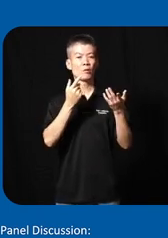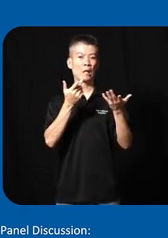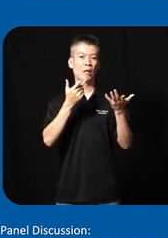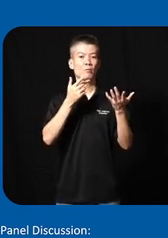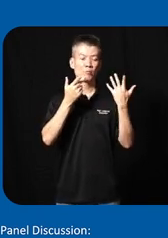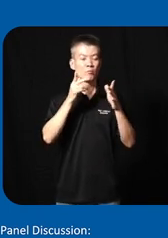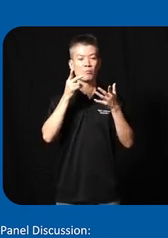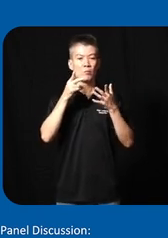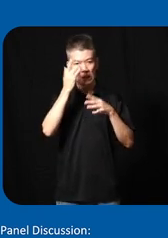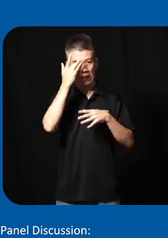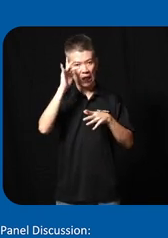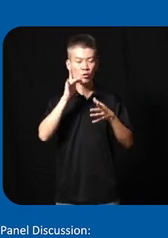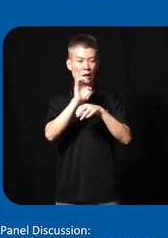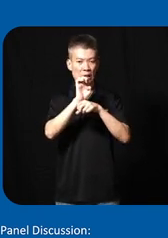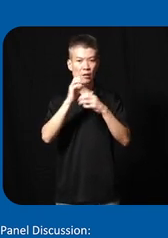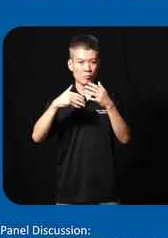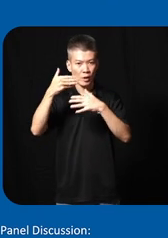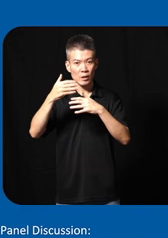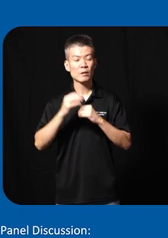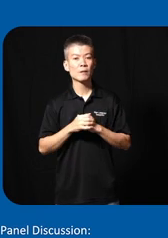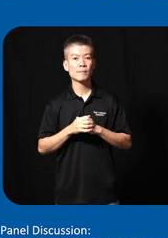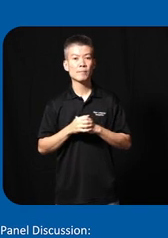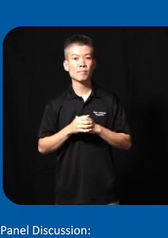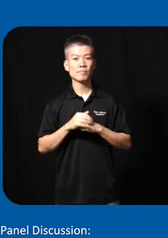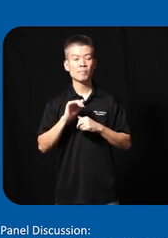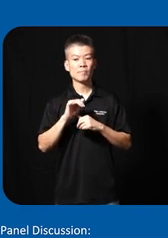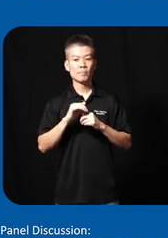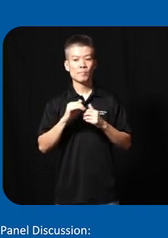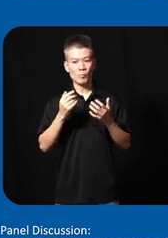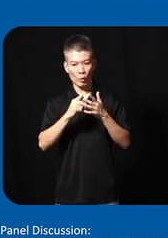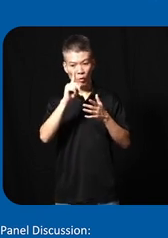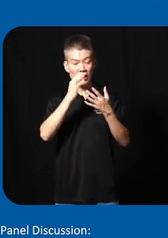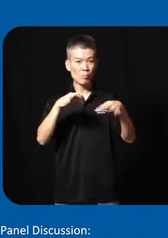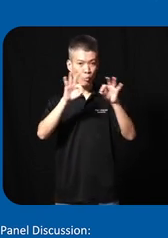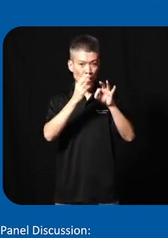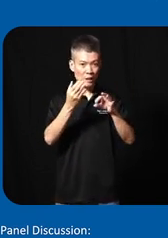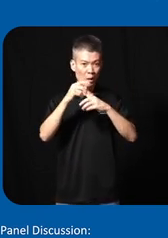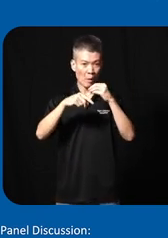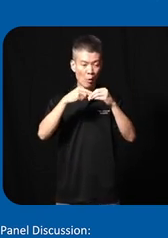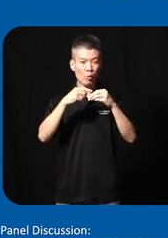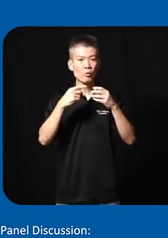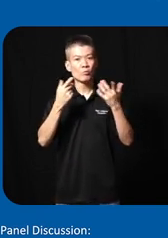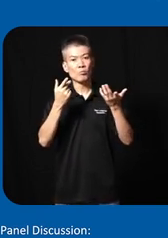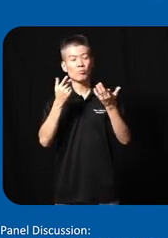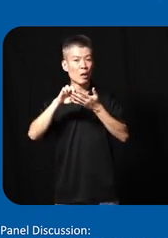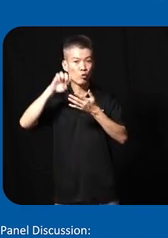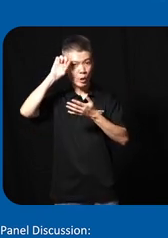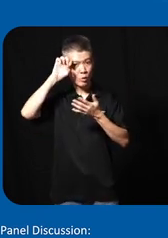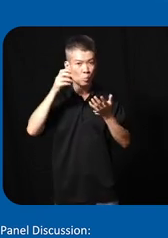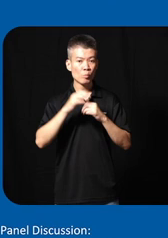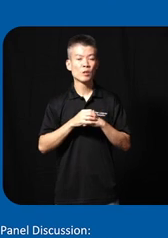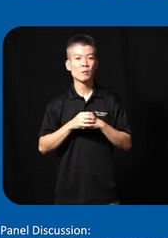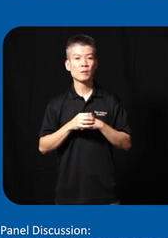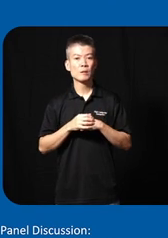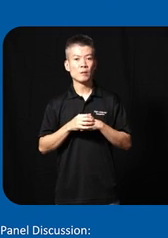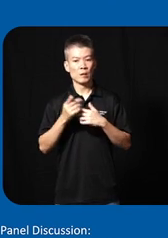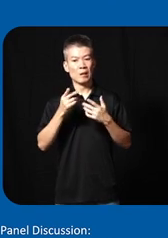intellectual exercise next of course uh one of the important thing about uh uh education is allowing